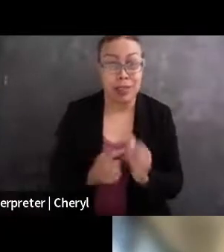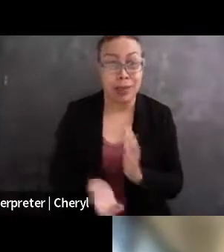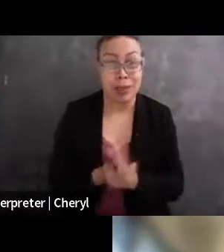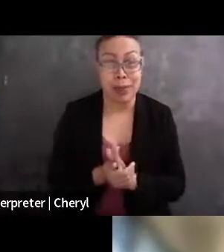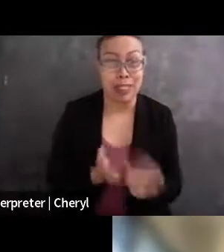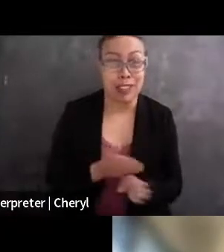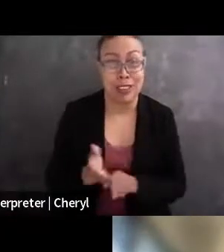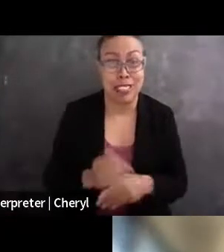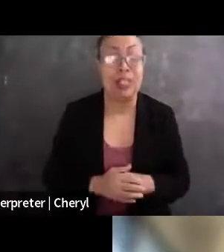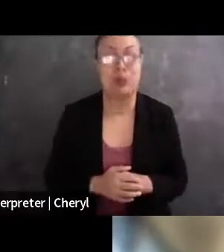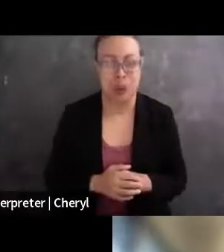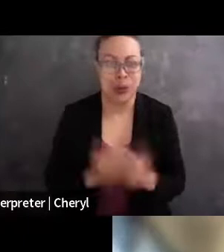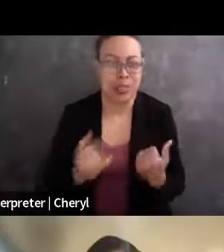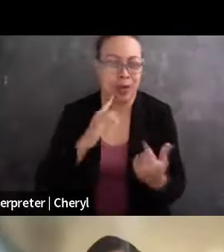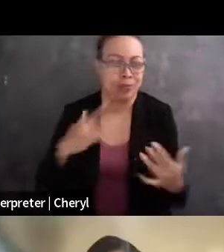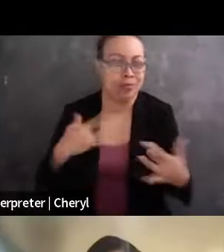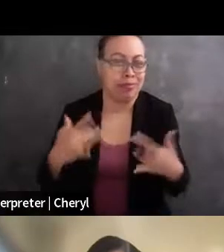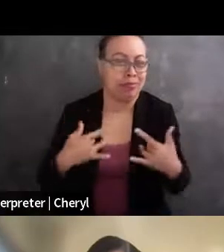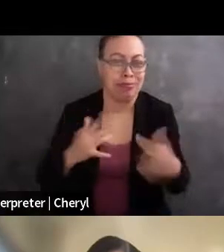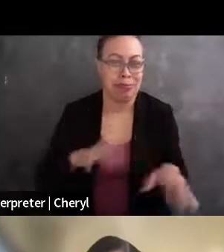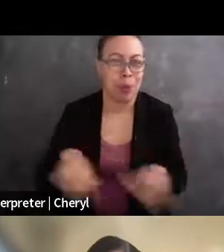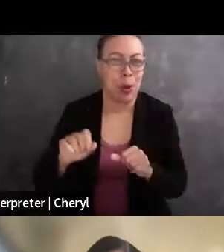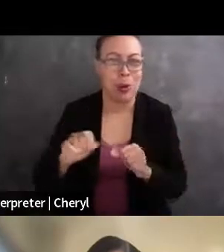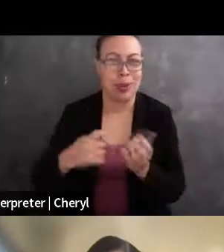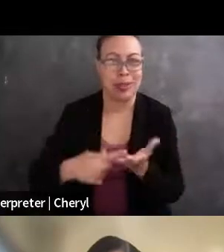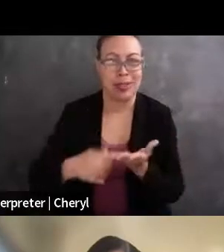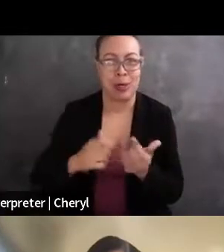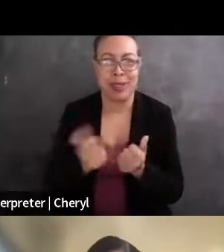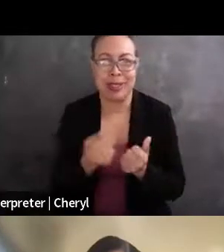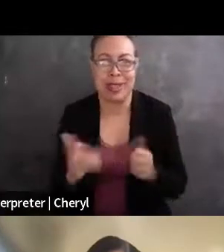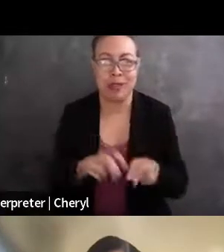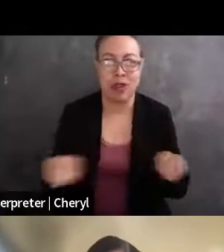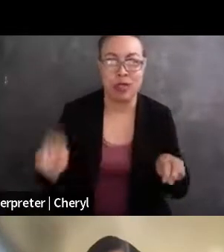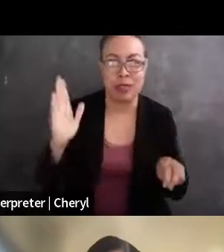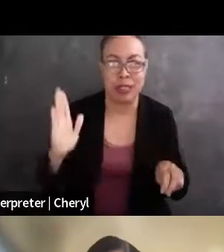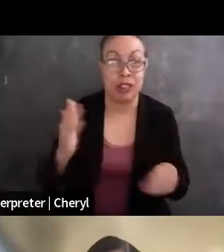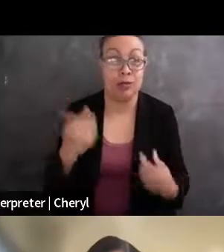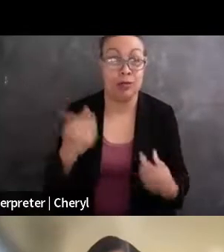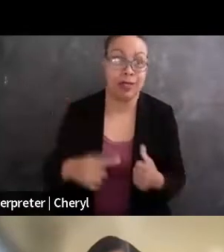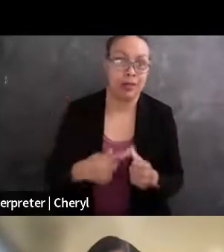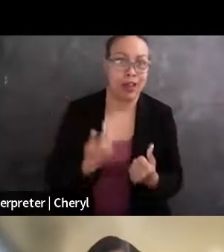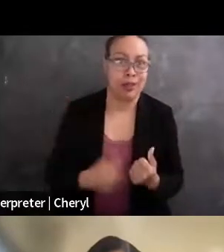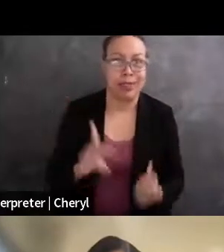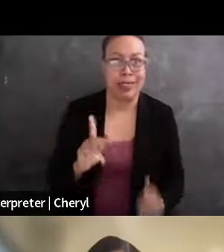which I'm very thrilled to moderate. I should say who I am, my name is Kendra Albert, I'm the director of the Initiative